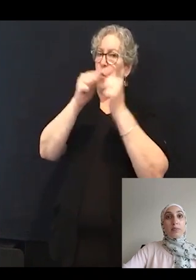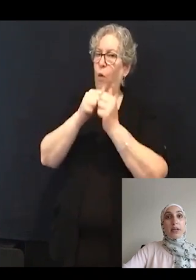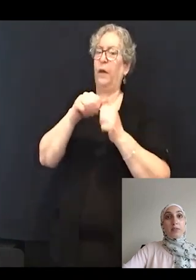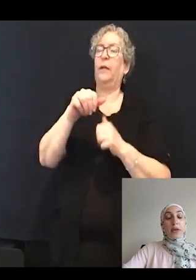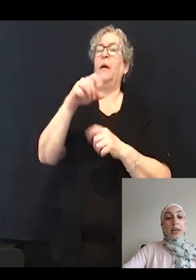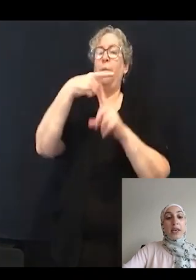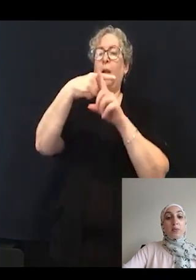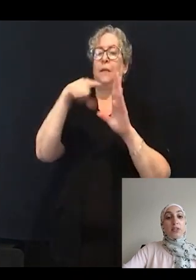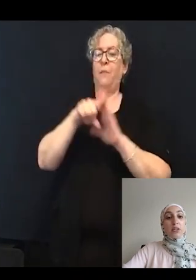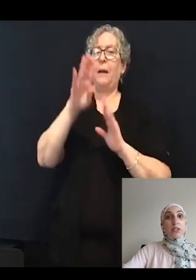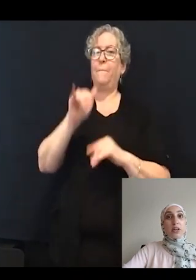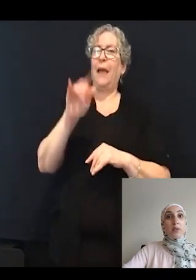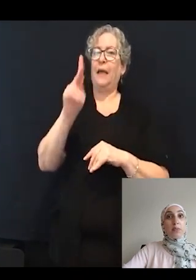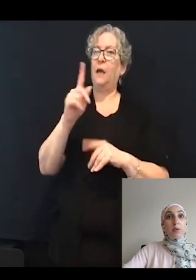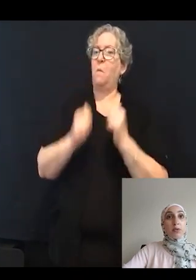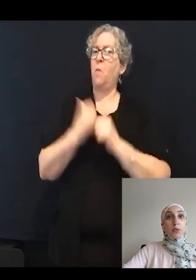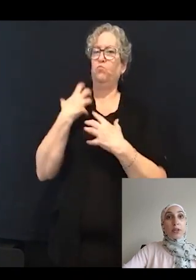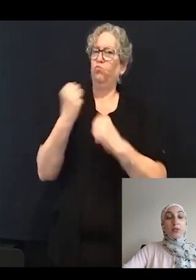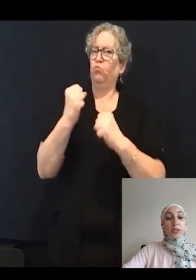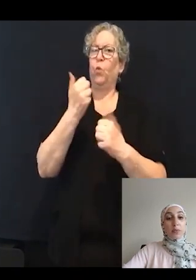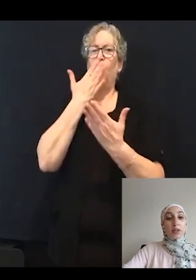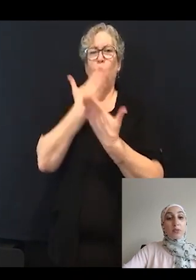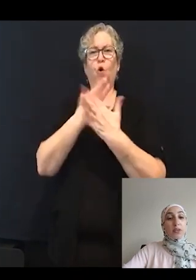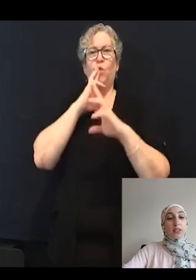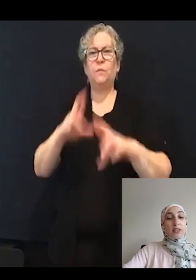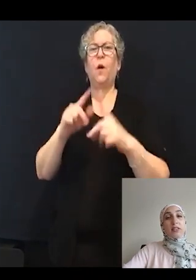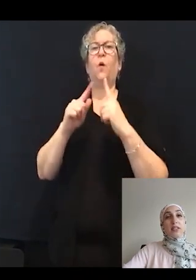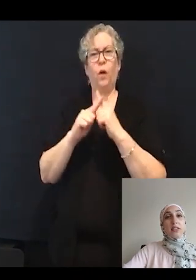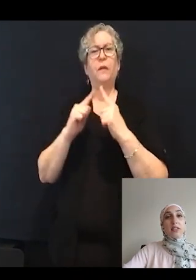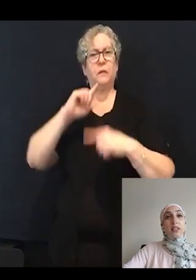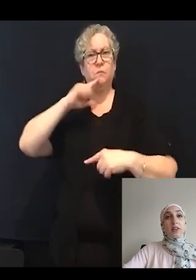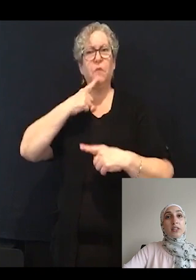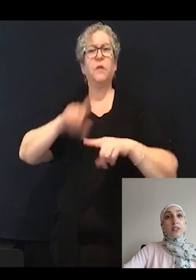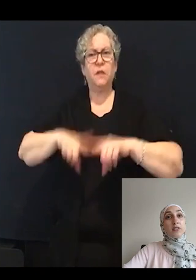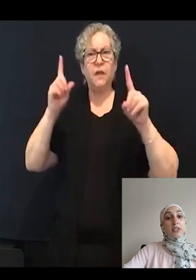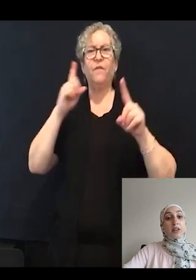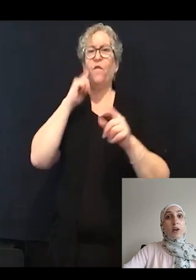resulted in the most robust response with a statistically significant difference at all frequencies